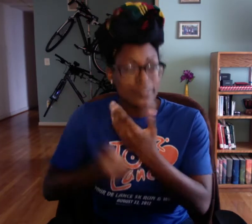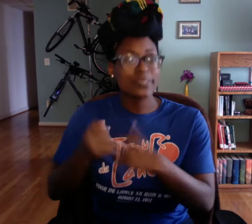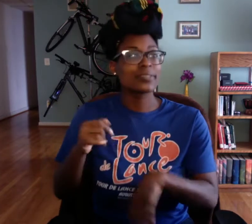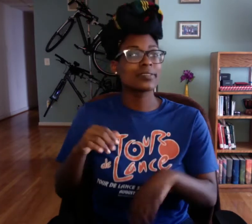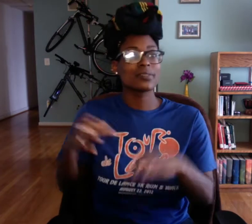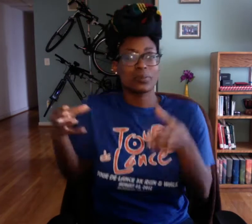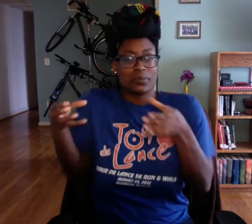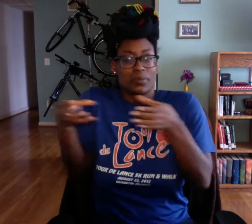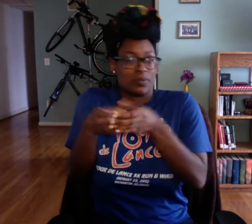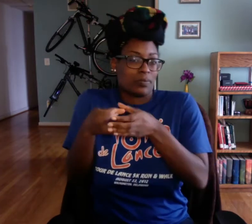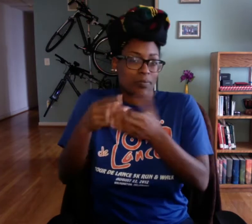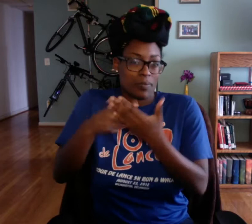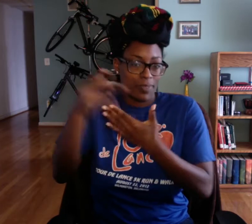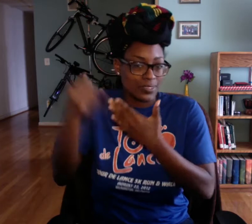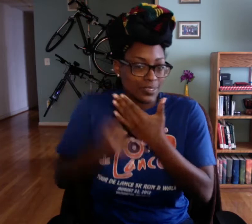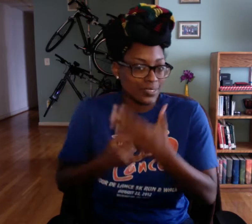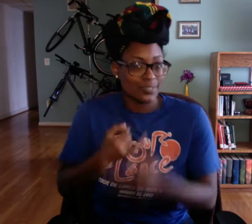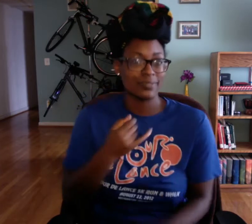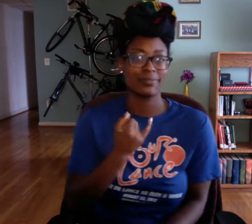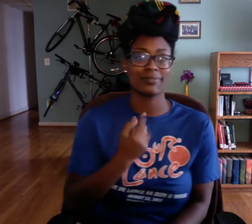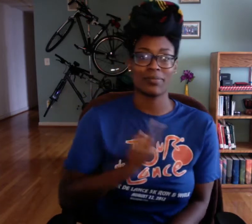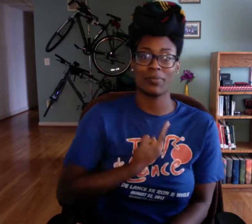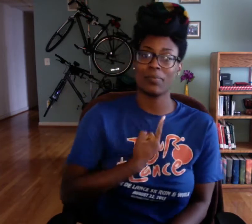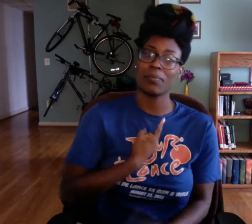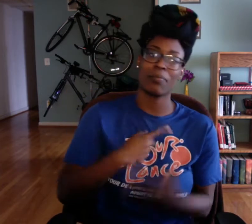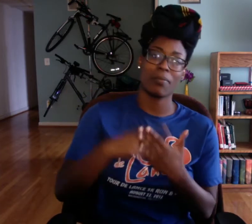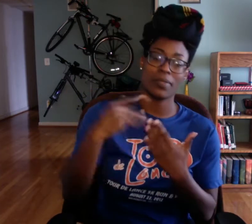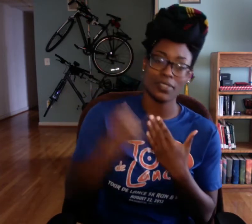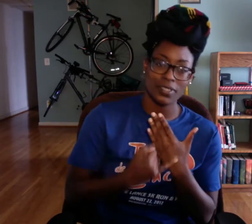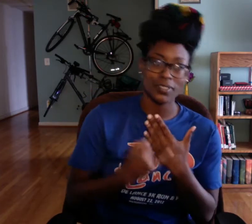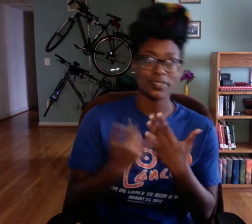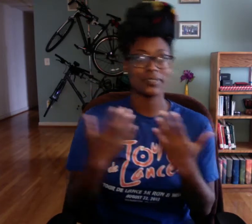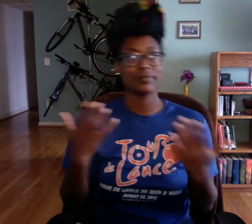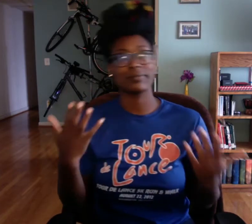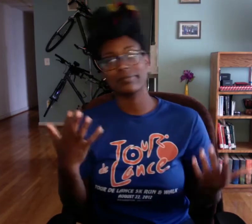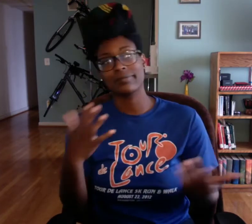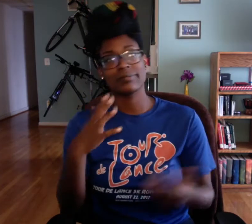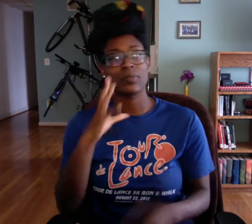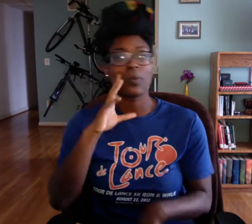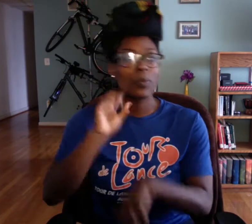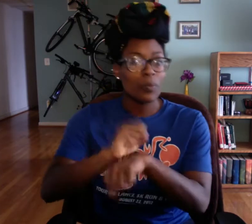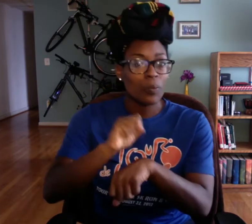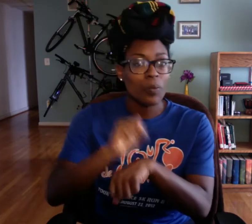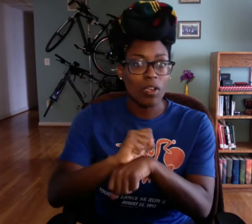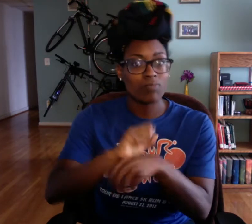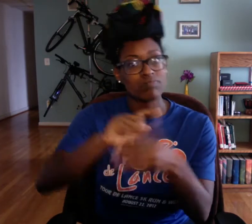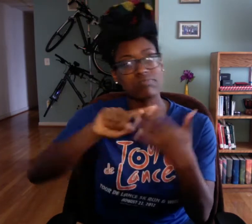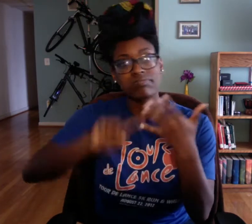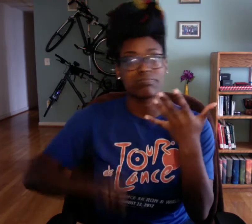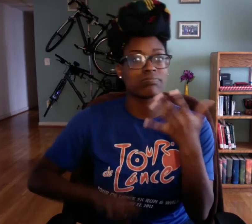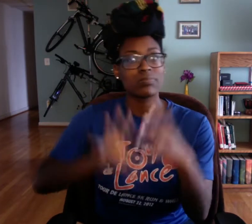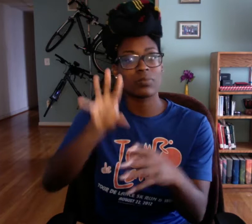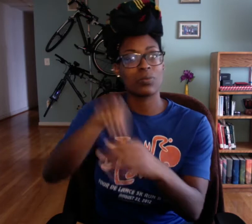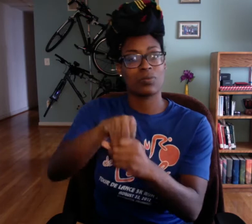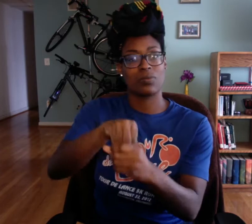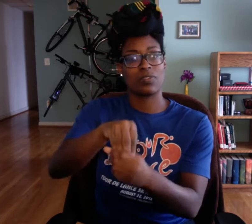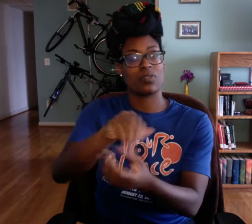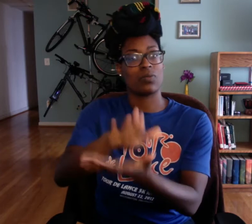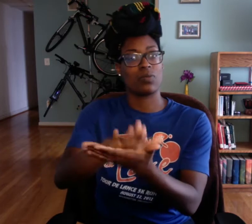also consider projects. Group projects or individual projects, homework, you know all these other things that are included